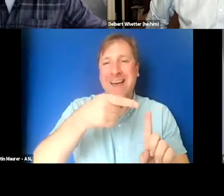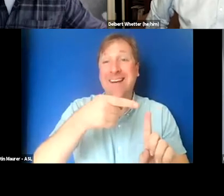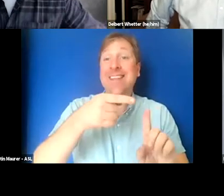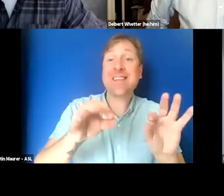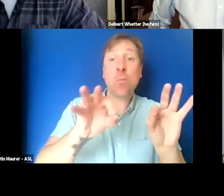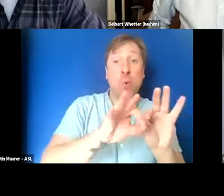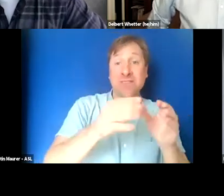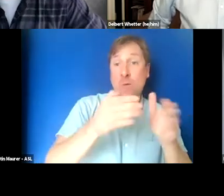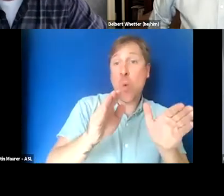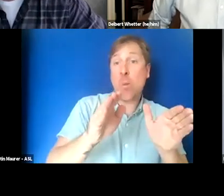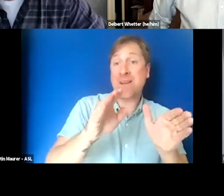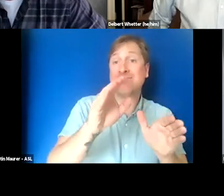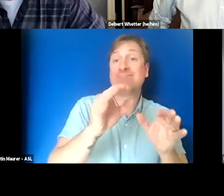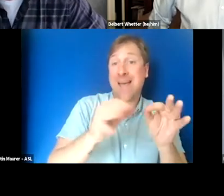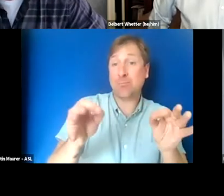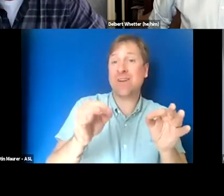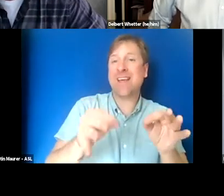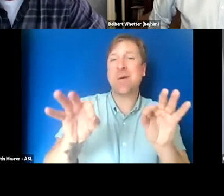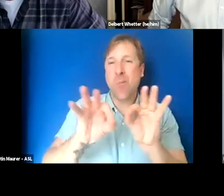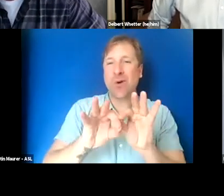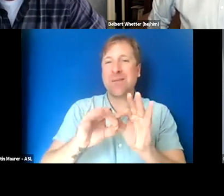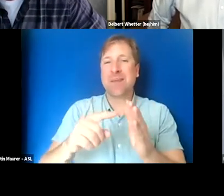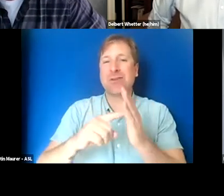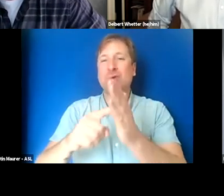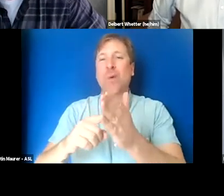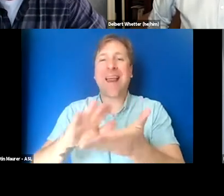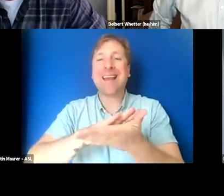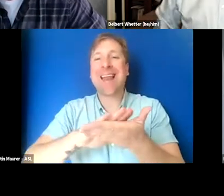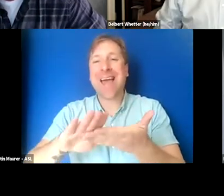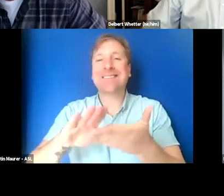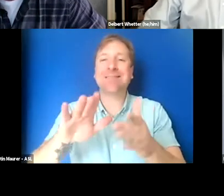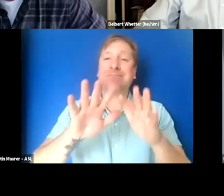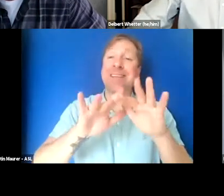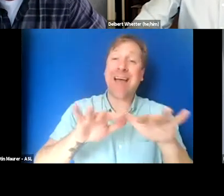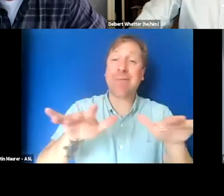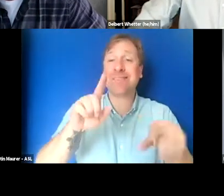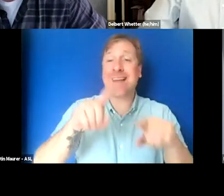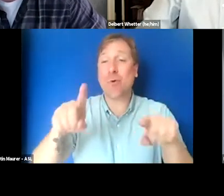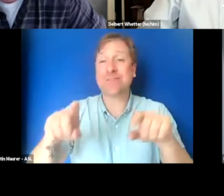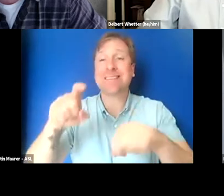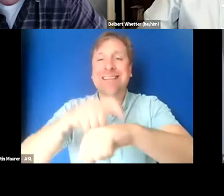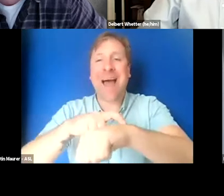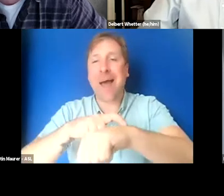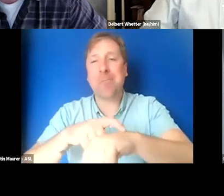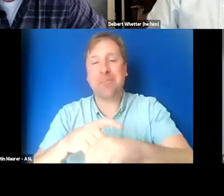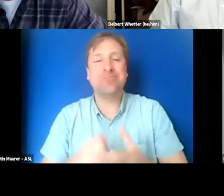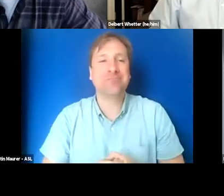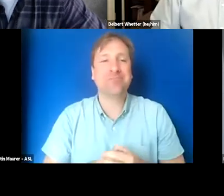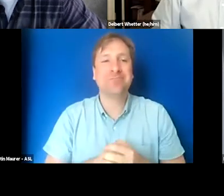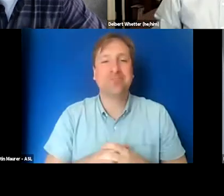of them being at a nice diverse timing slots.